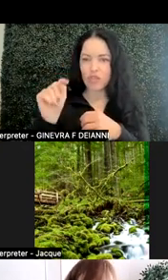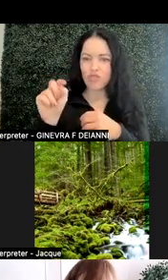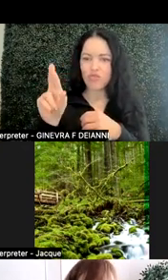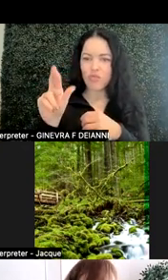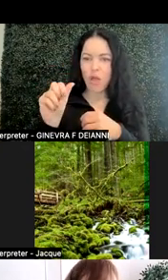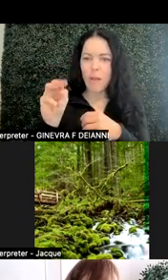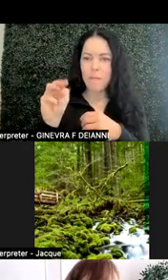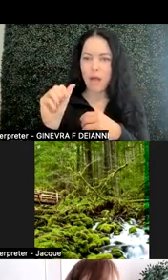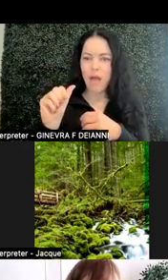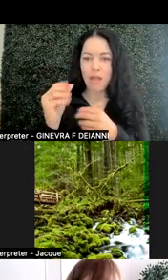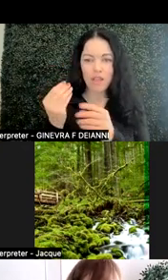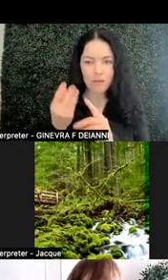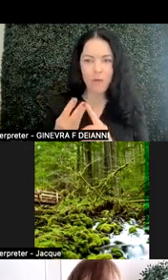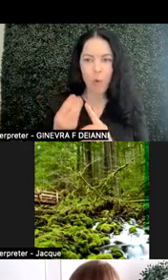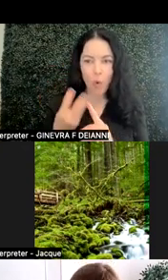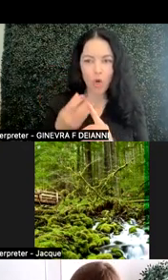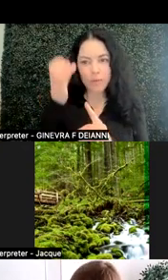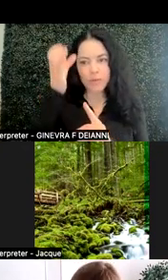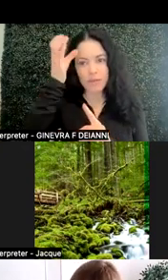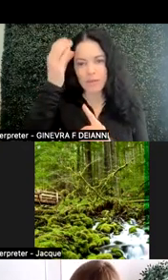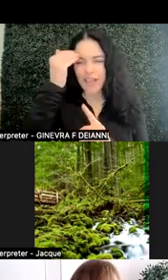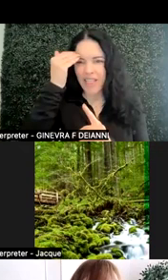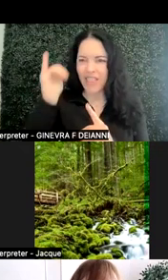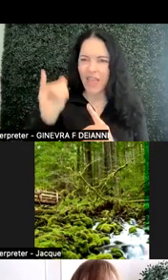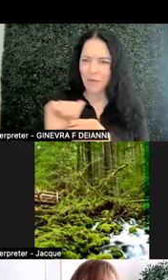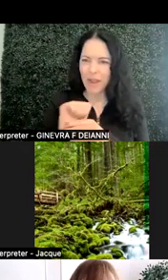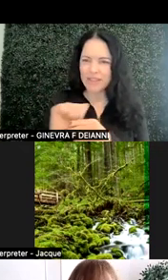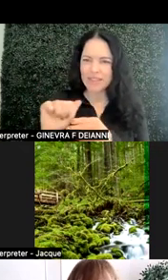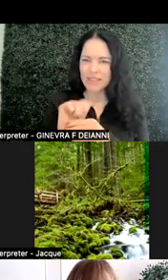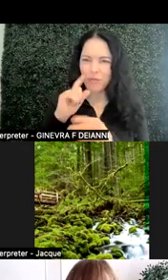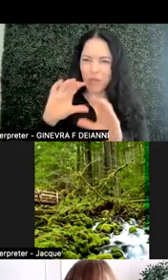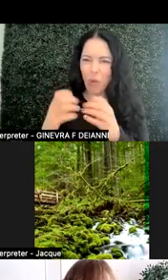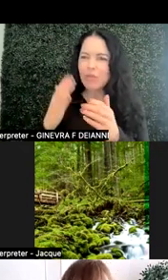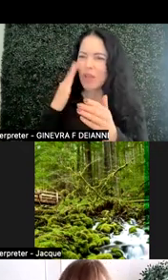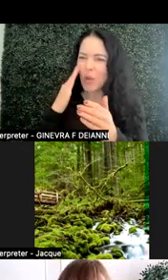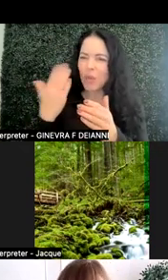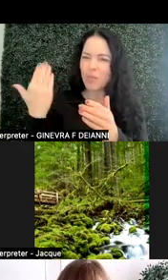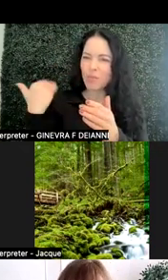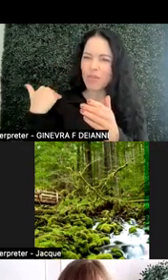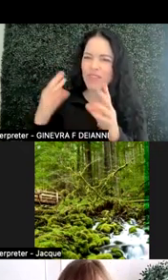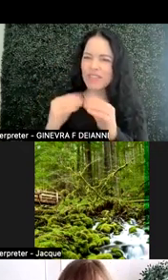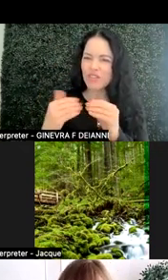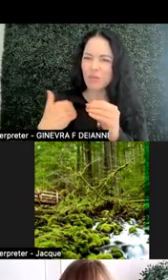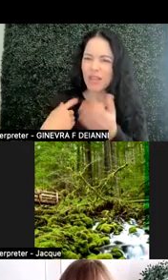as it applies in the courses? I know there was some discussion about that in the previous session, and even in our breakout